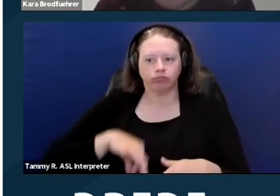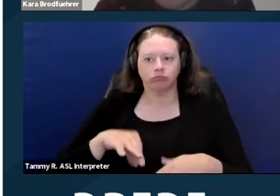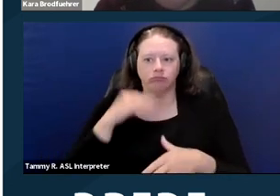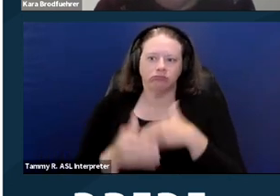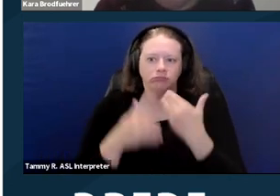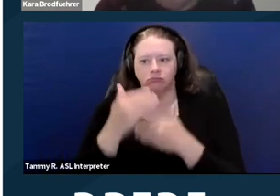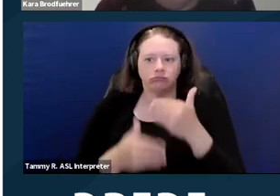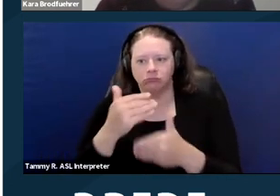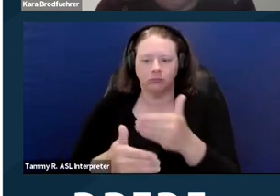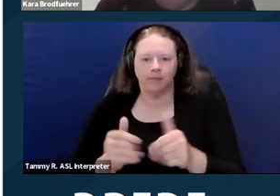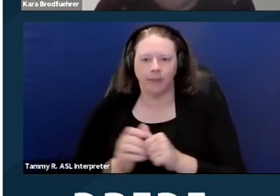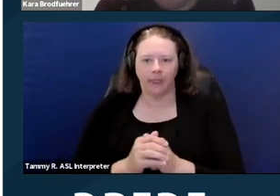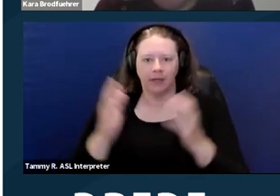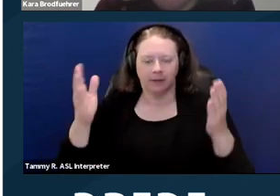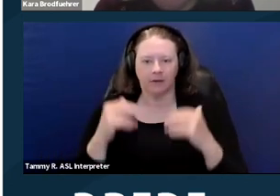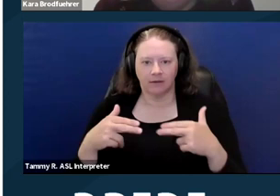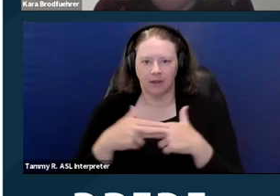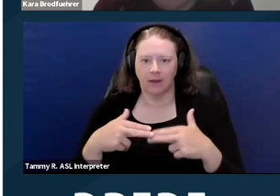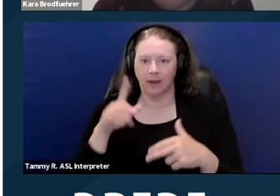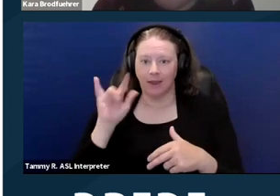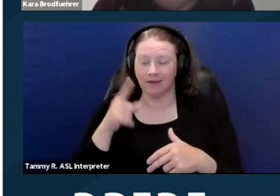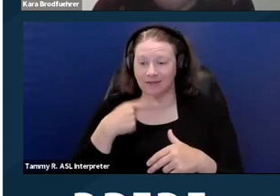And as I said before,